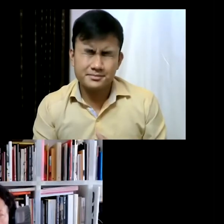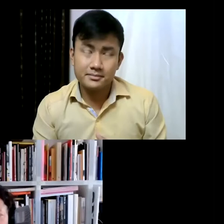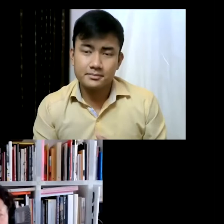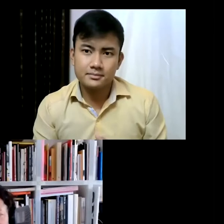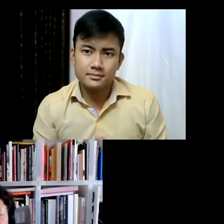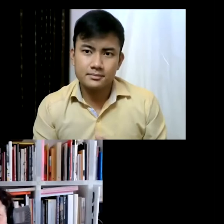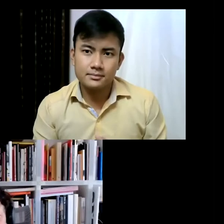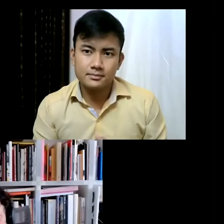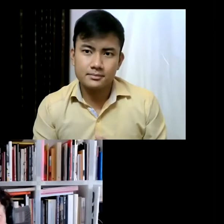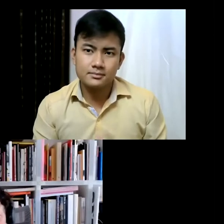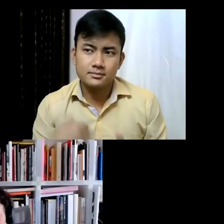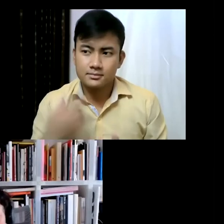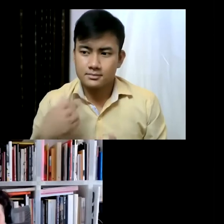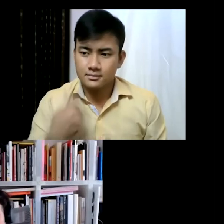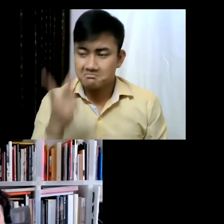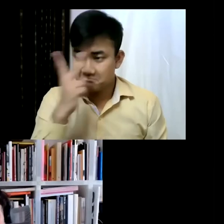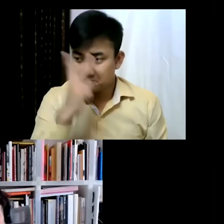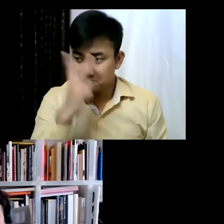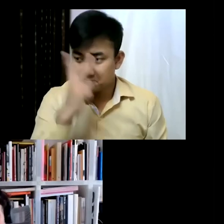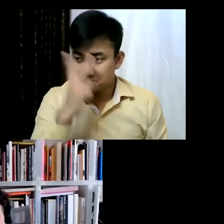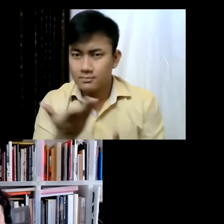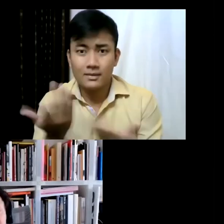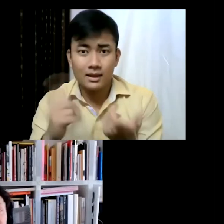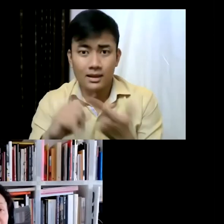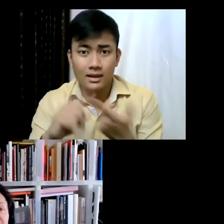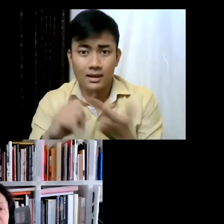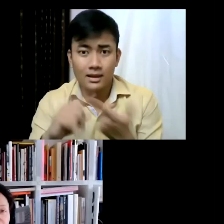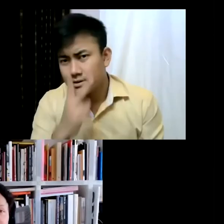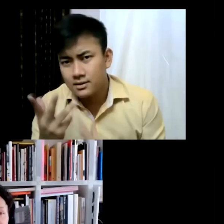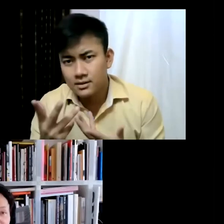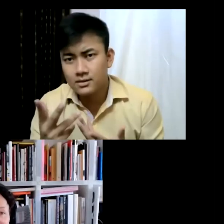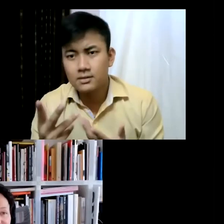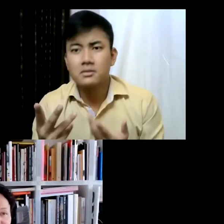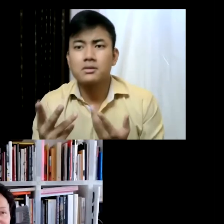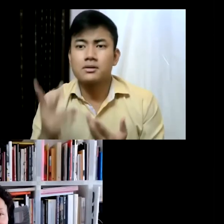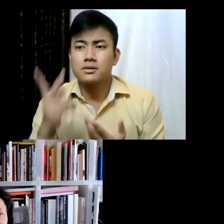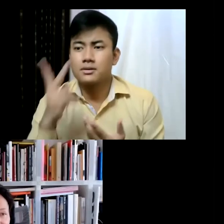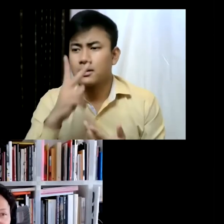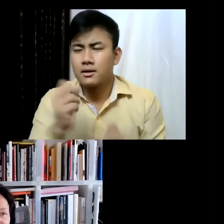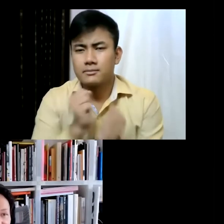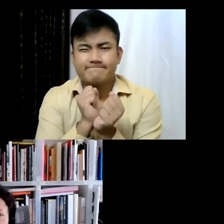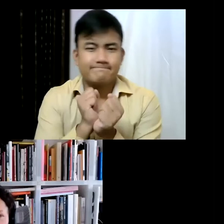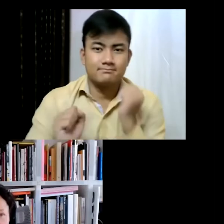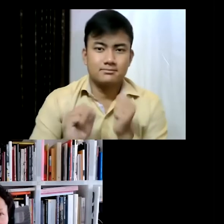what I see happening is it's rather extreme... it's nothing that is great... it's black or